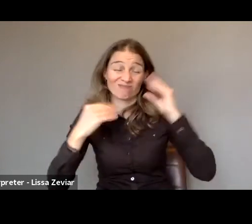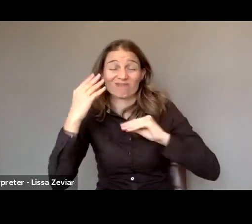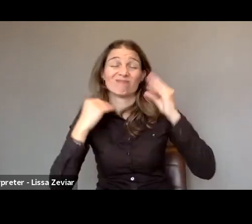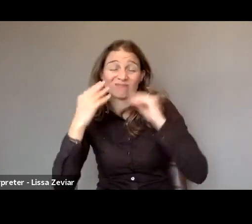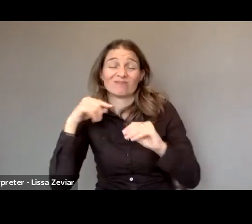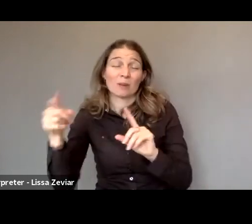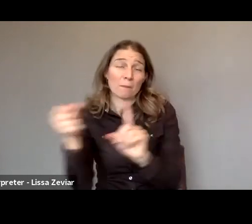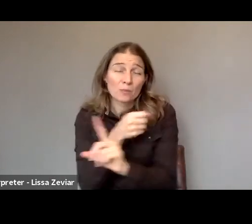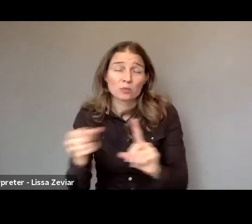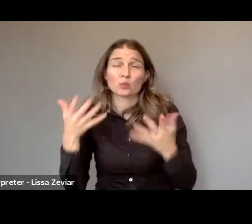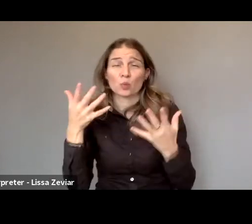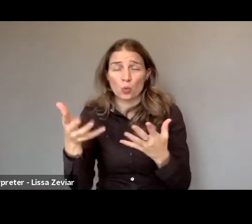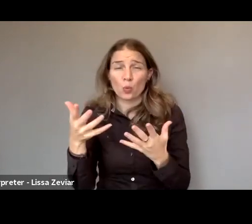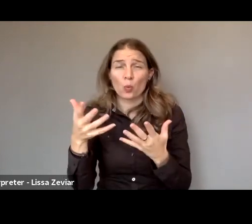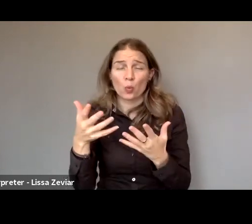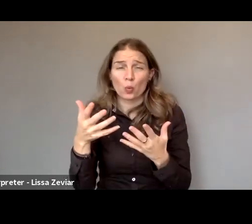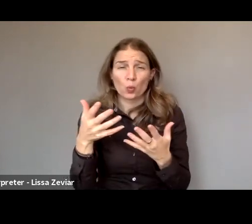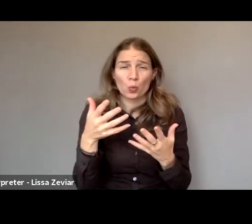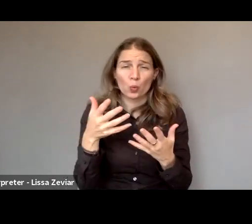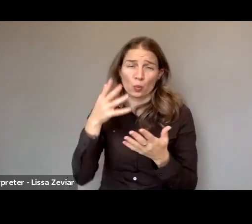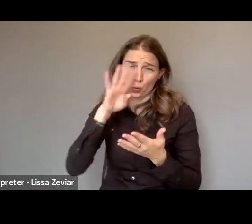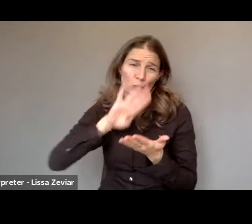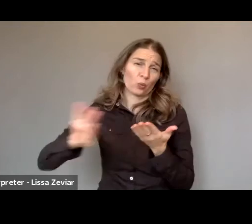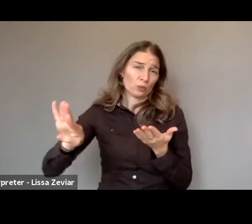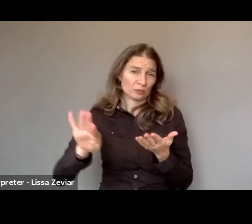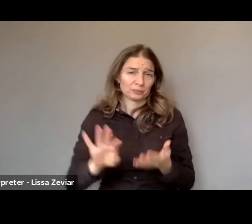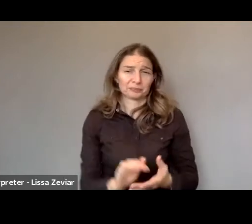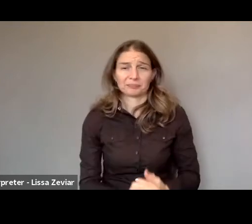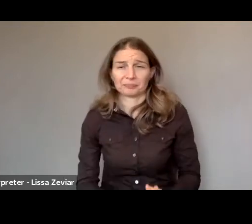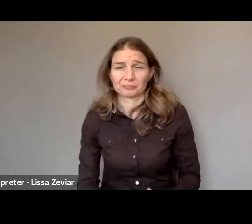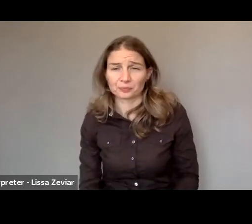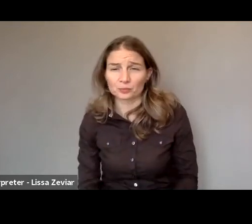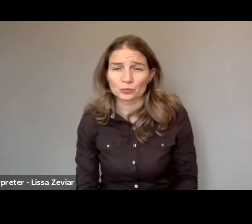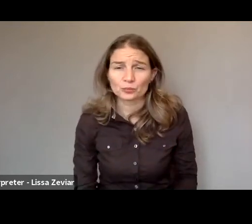They're run by volunteers trained in the specifics of this kind of victims